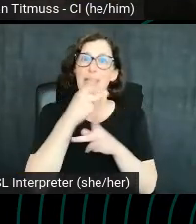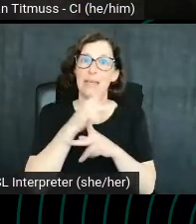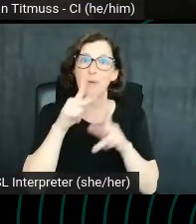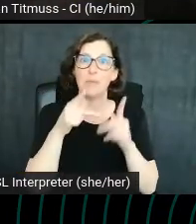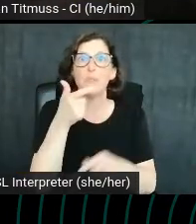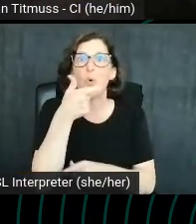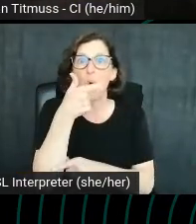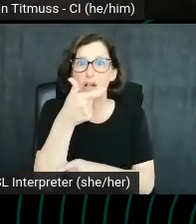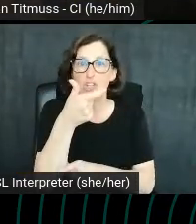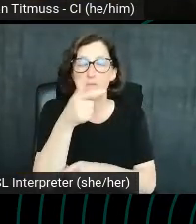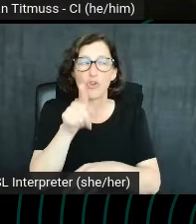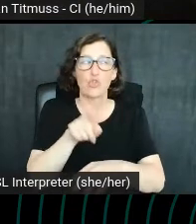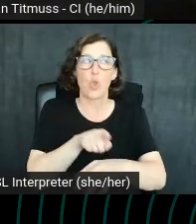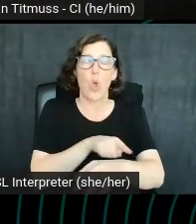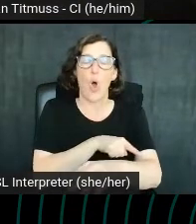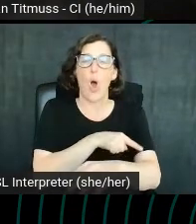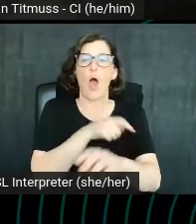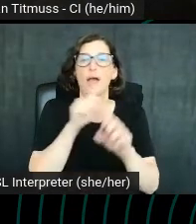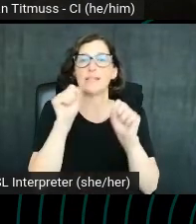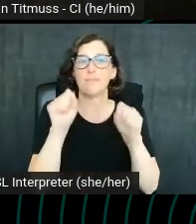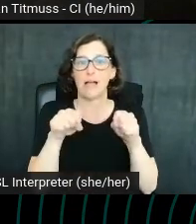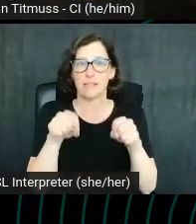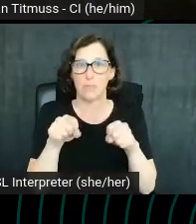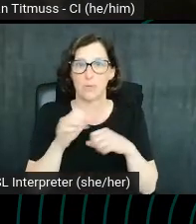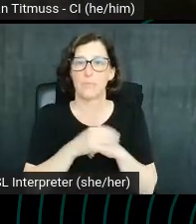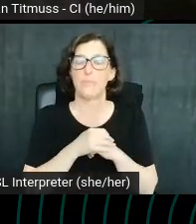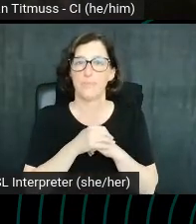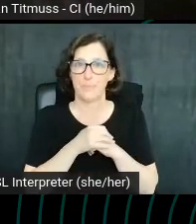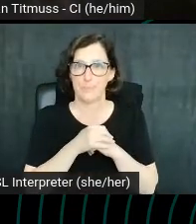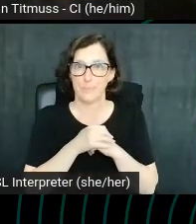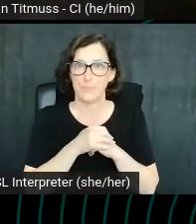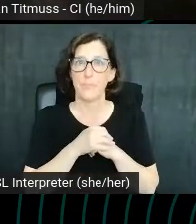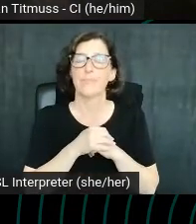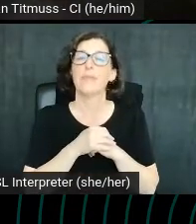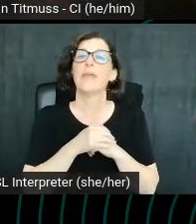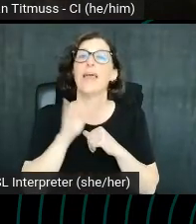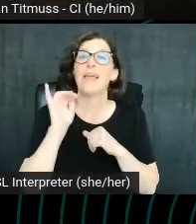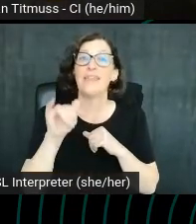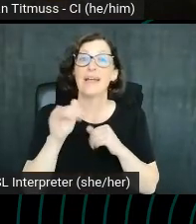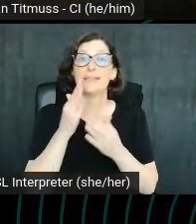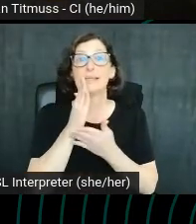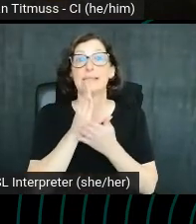possible. Session watch time, audience retention, these are some of YouTube's most important metrics.